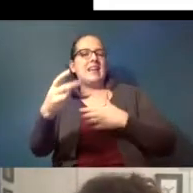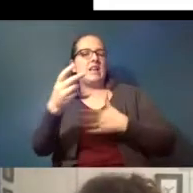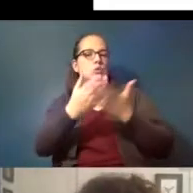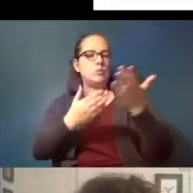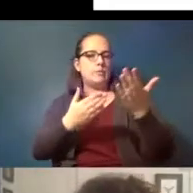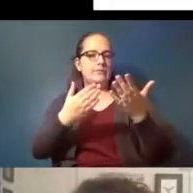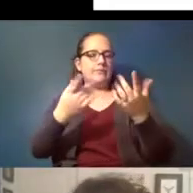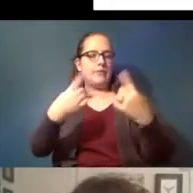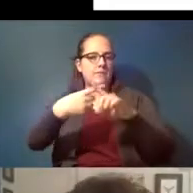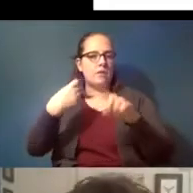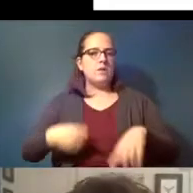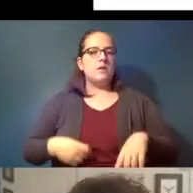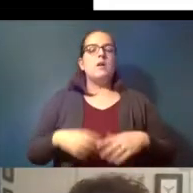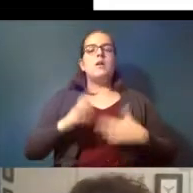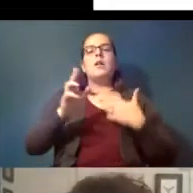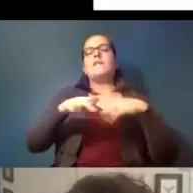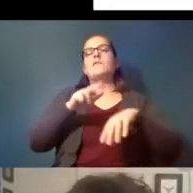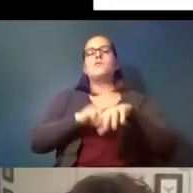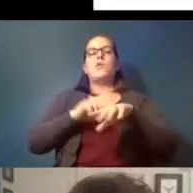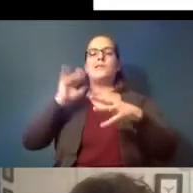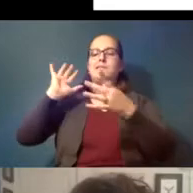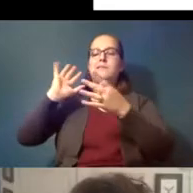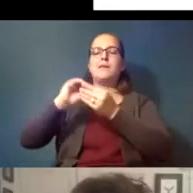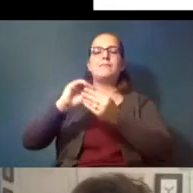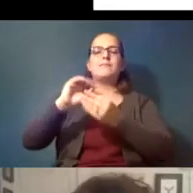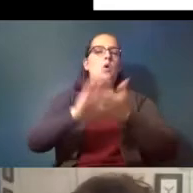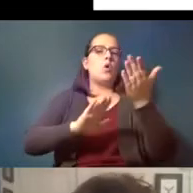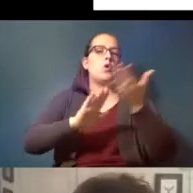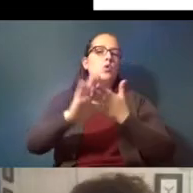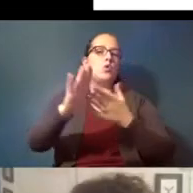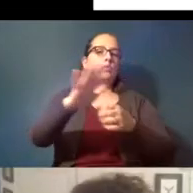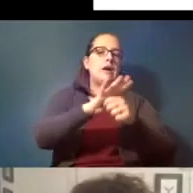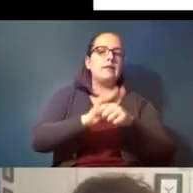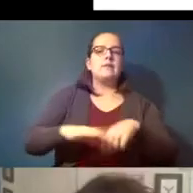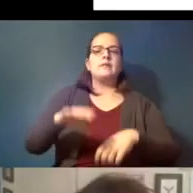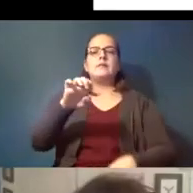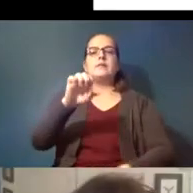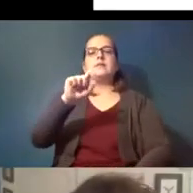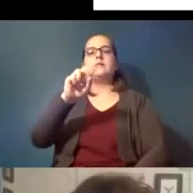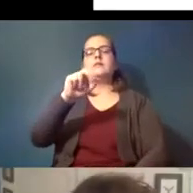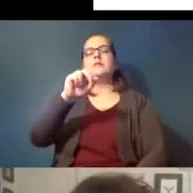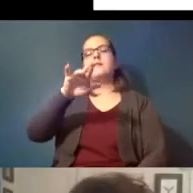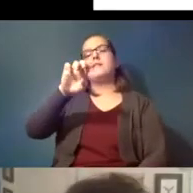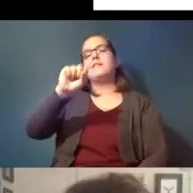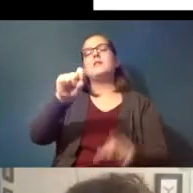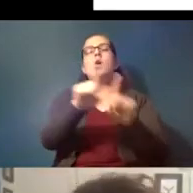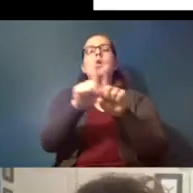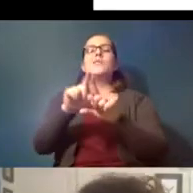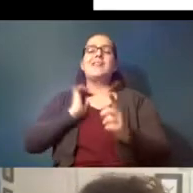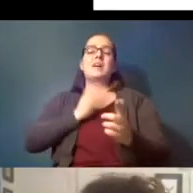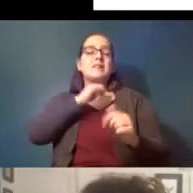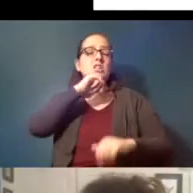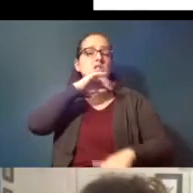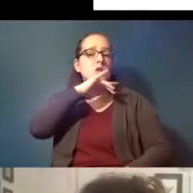and of course they're accumulating in coastal zones and estuaries as well as our soils something